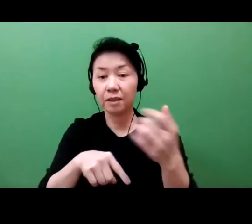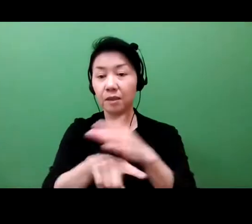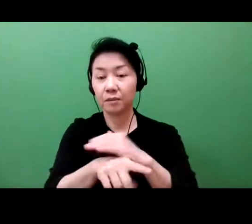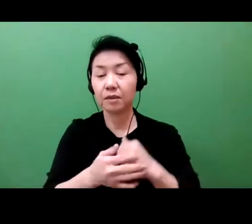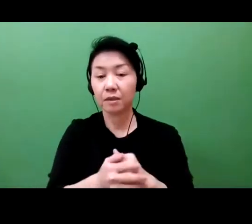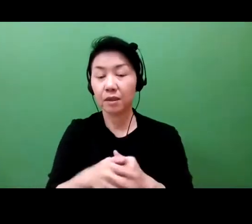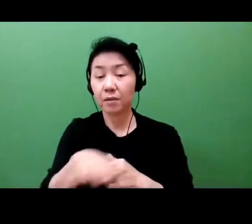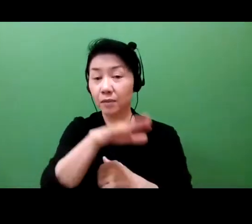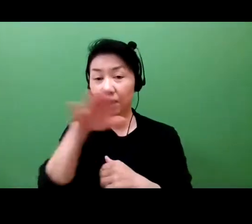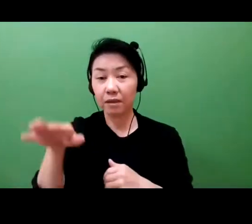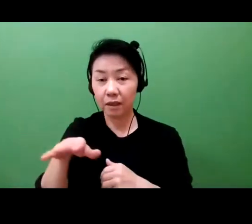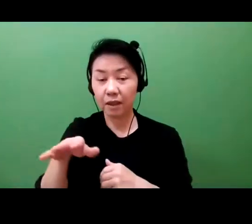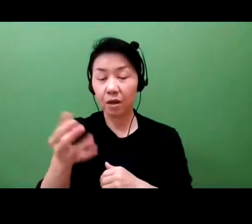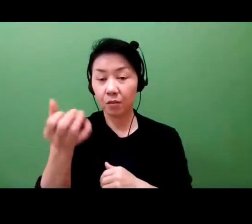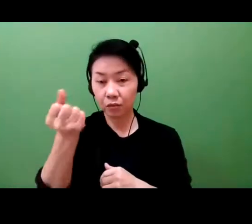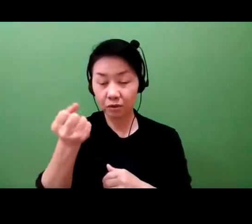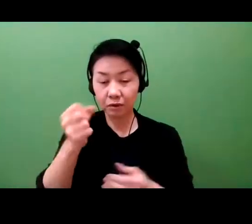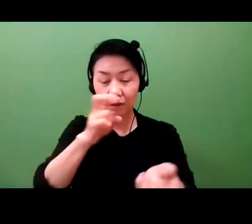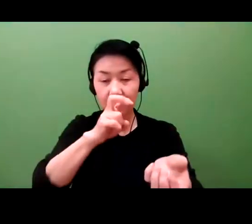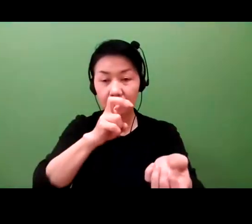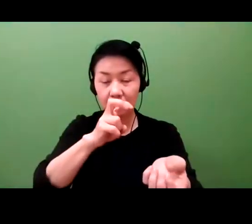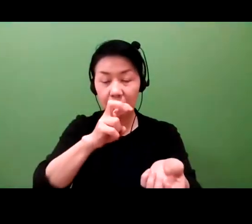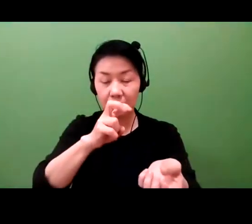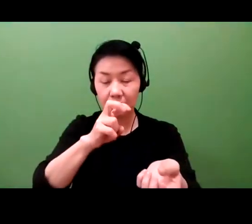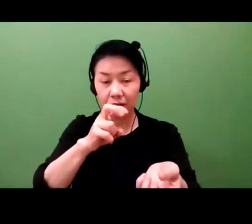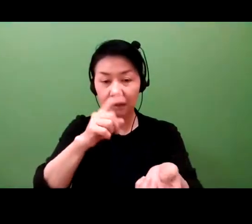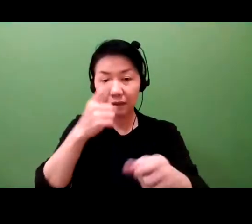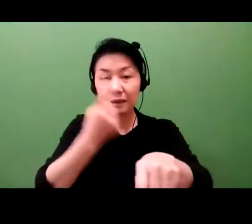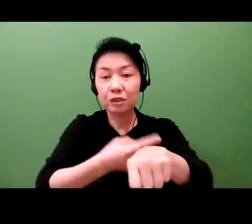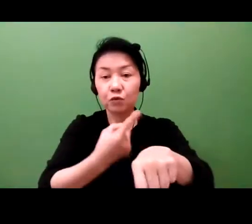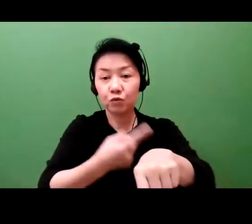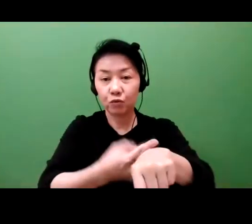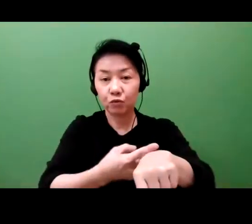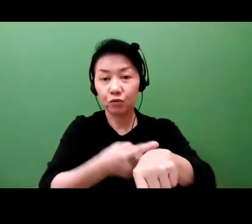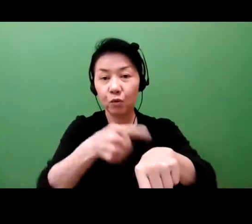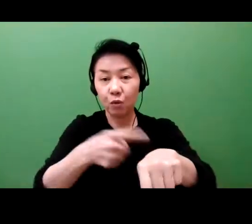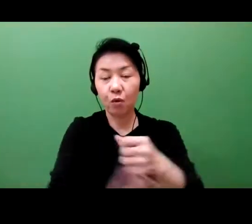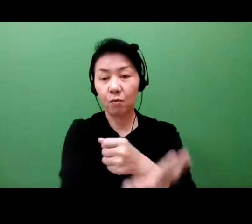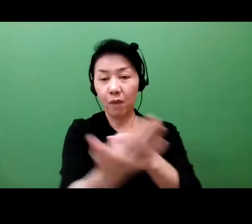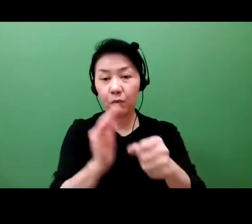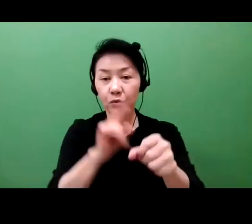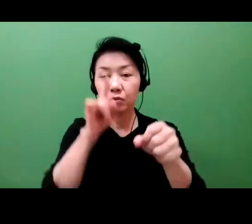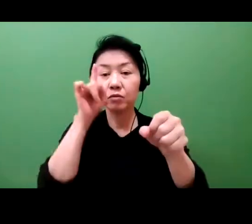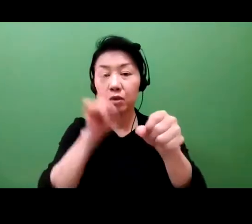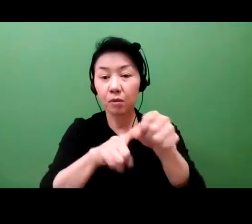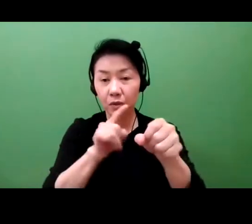Without such legal title, no one can really know what you have.